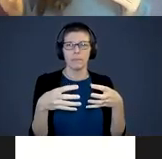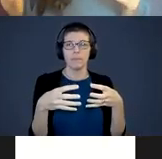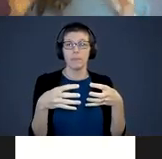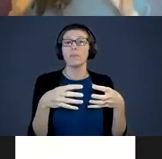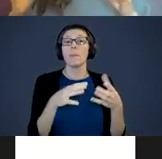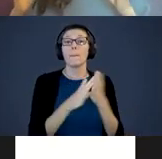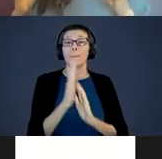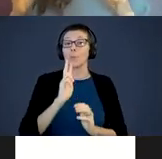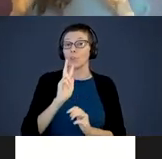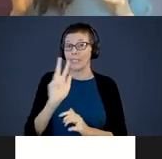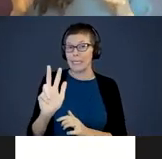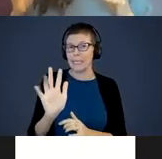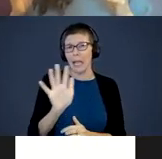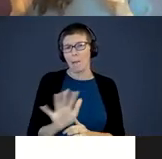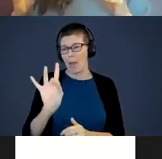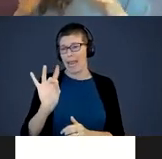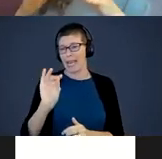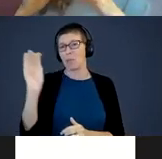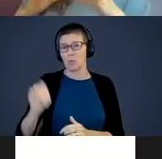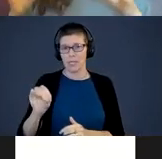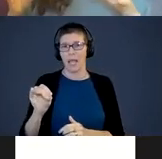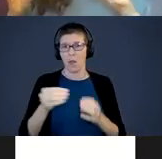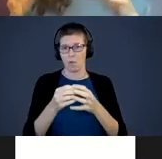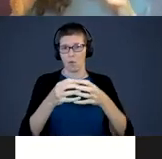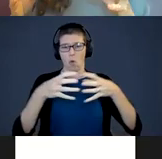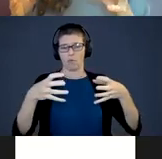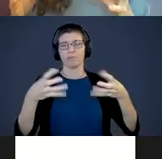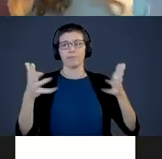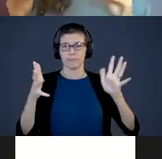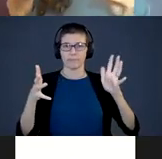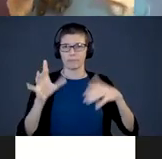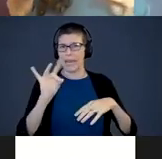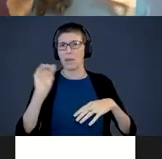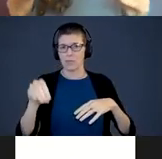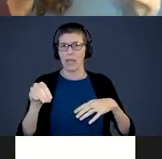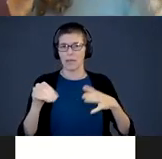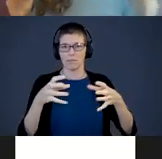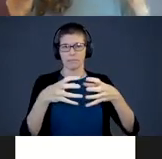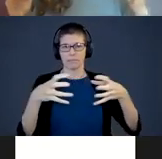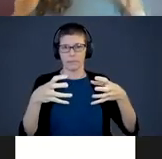about eighty percent of the brain growth that will happen for a child is completed. By age six,